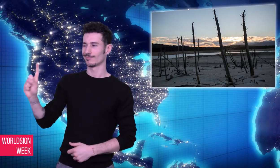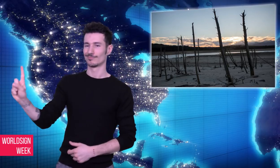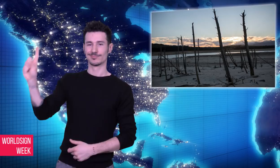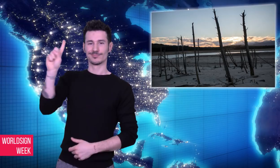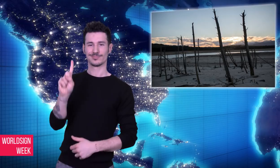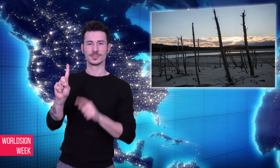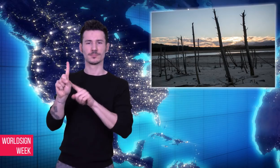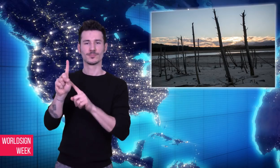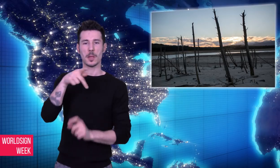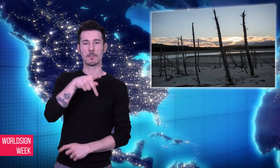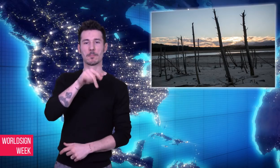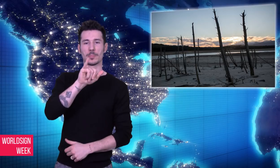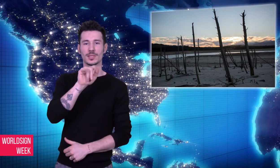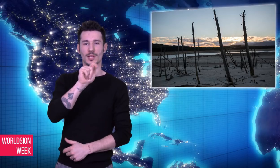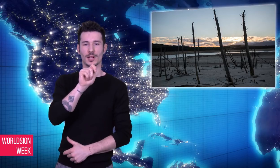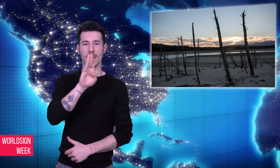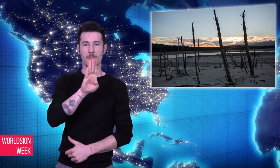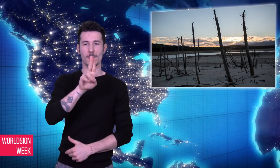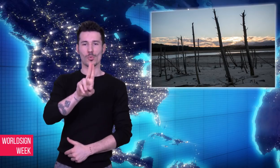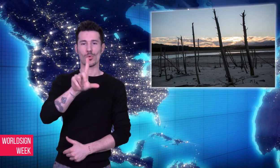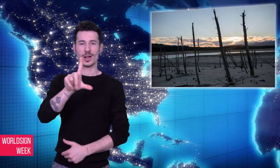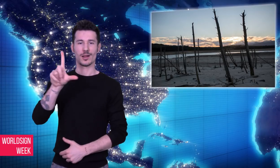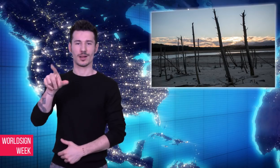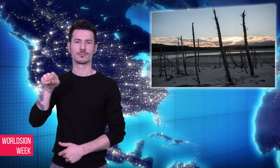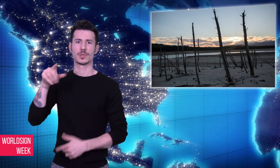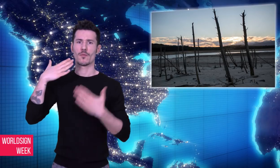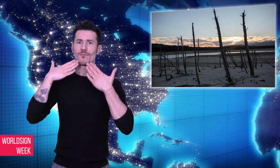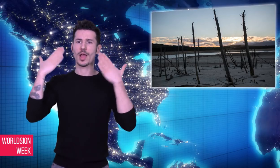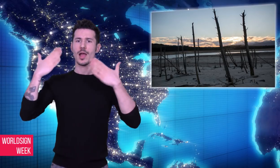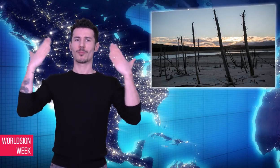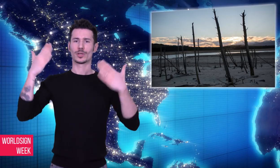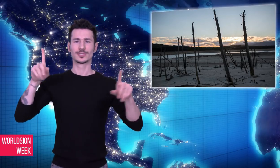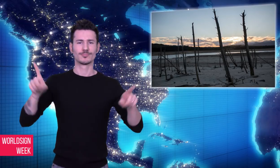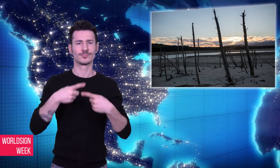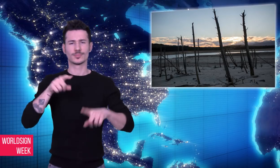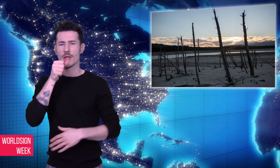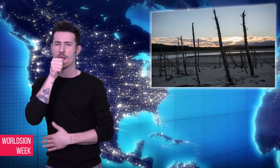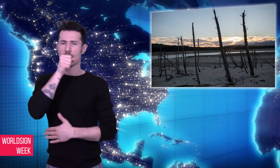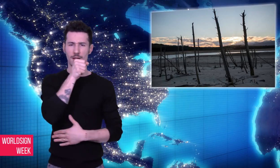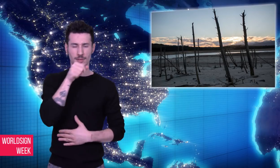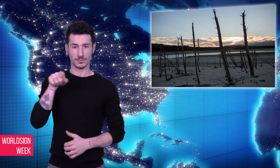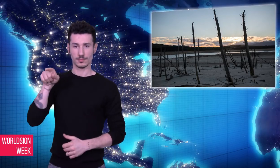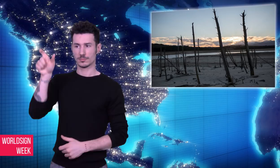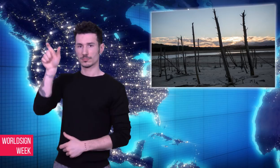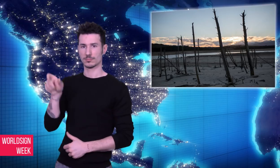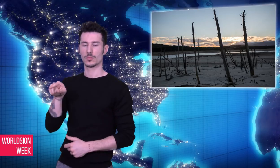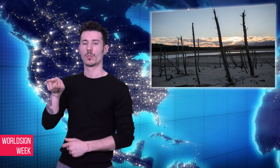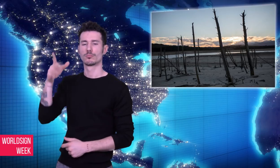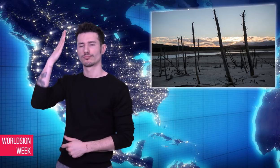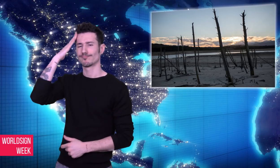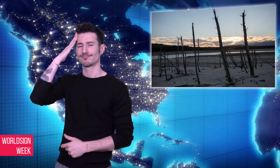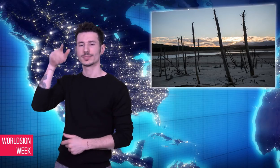City. Musician Pitbull led ceremonies and was recognized for his humanitarian